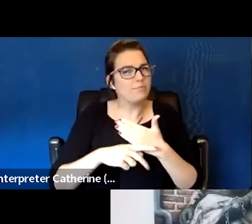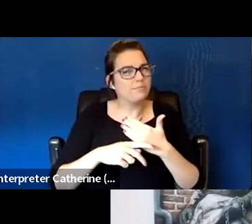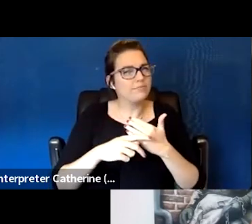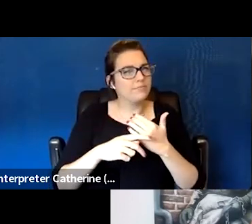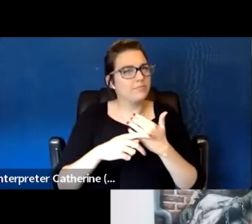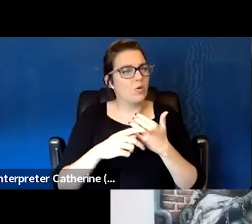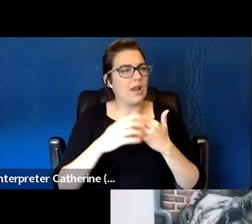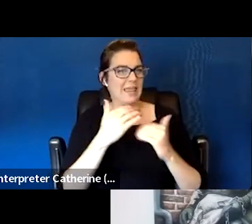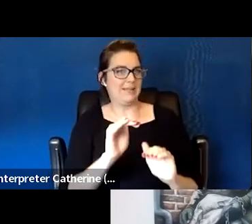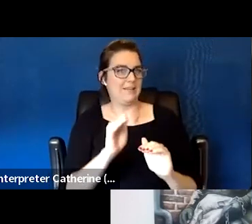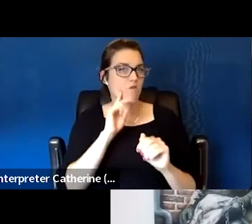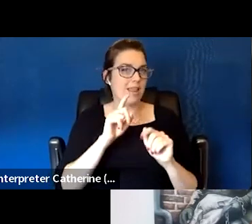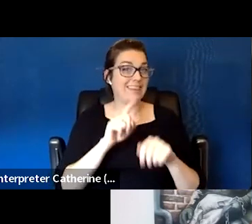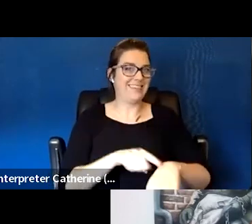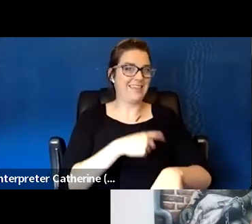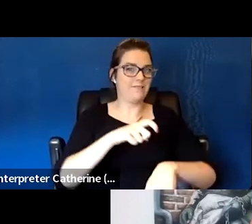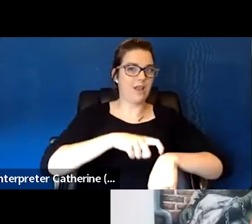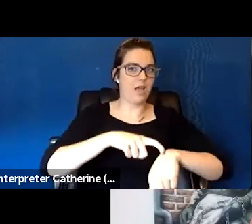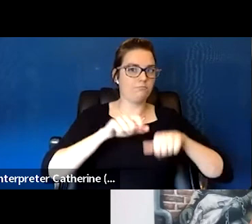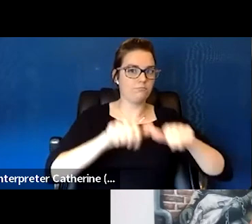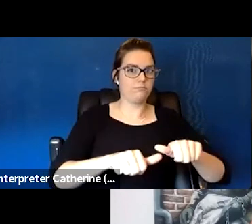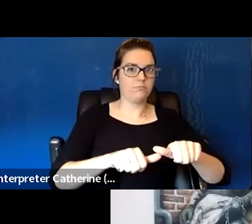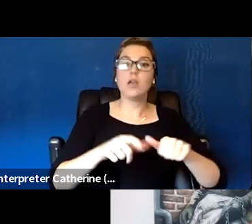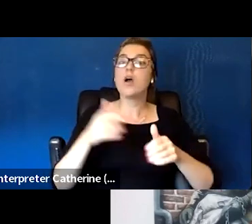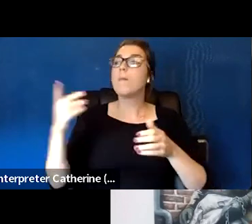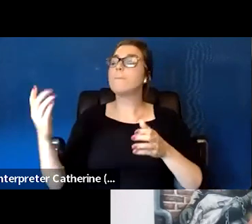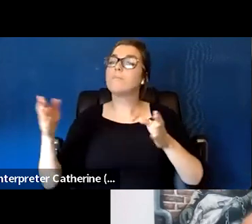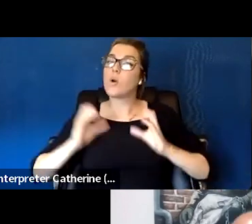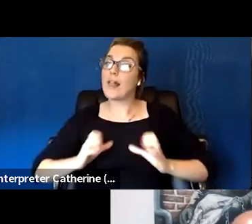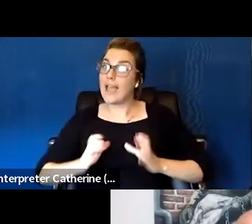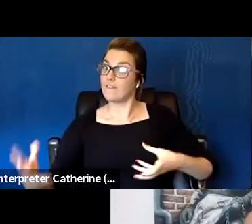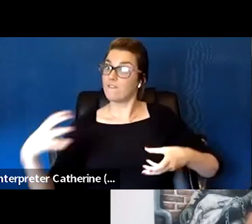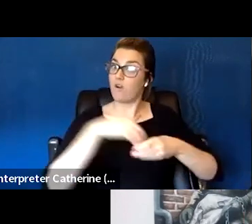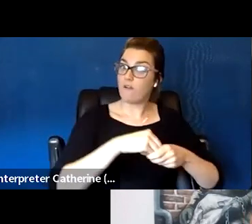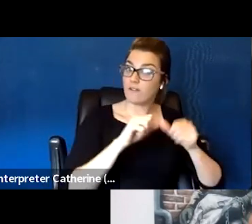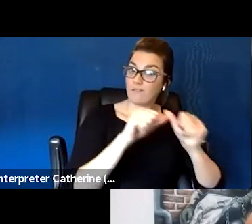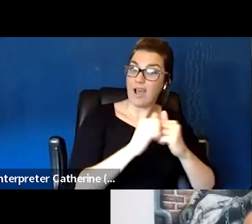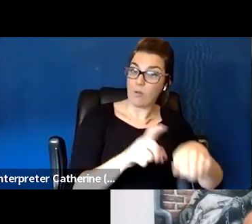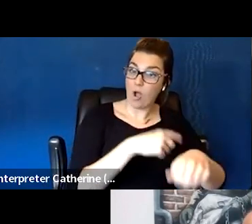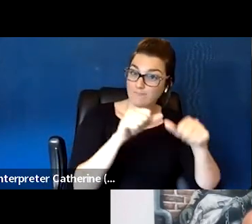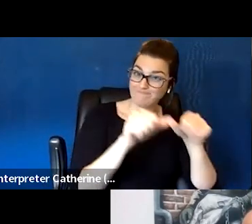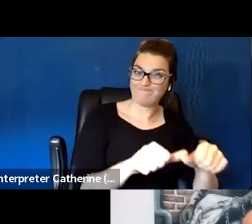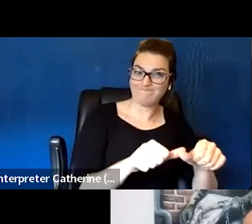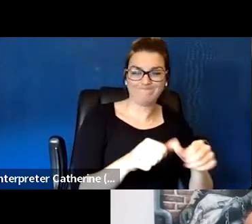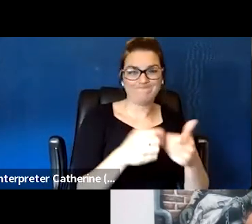they can stay engaged before they have to move to another person. But peer support, I can't emphasize how important that is